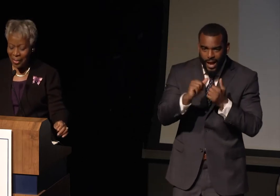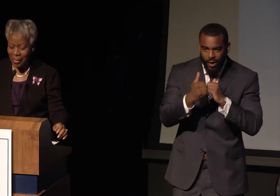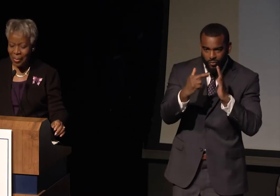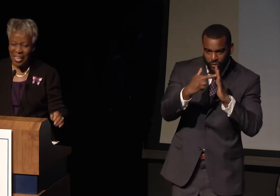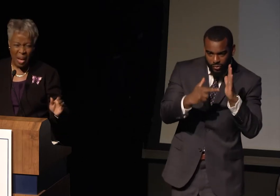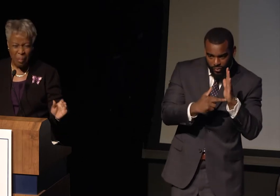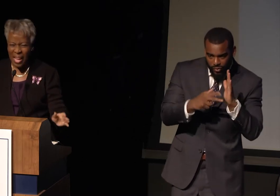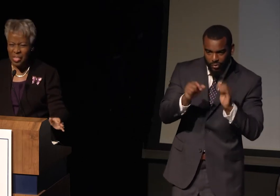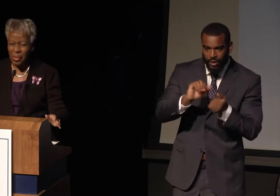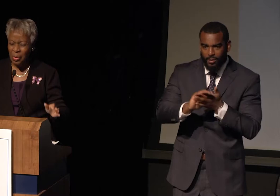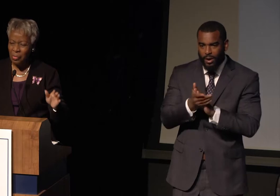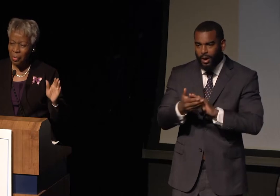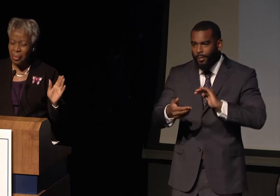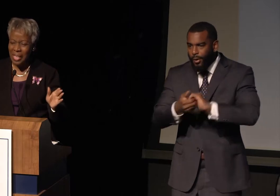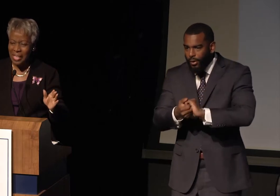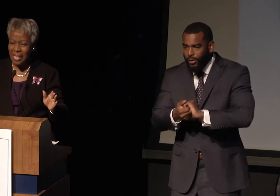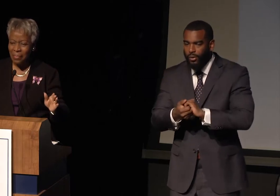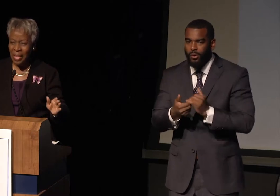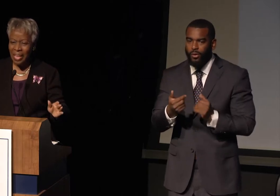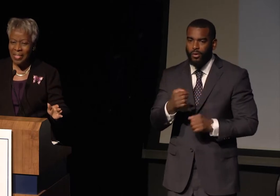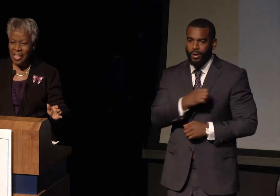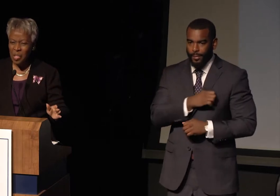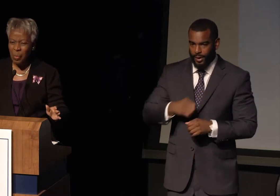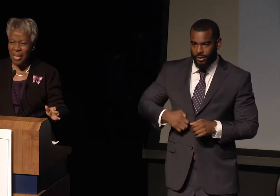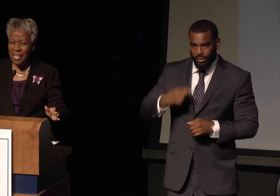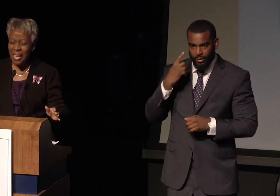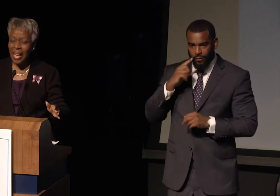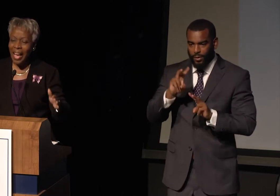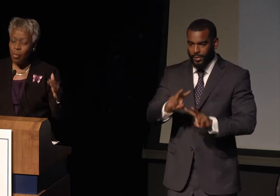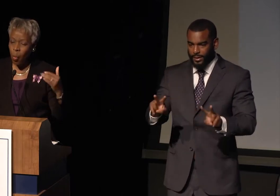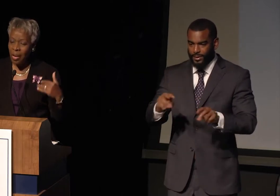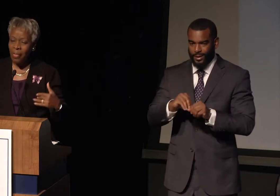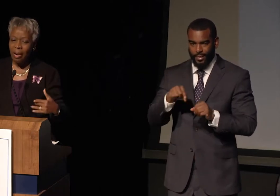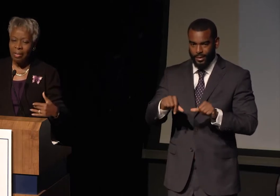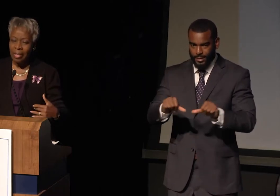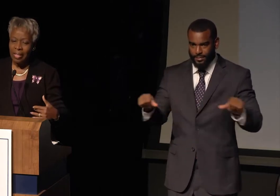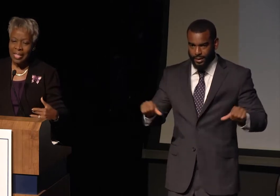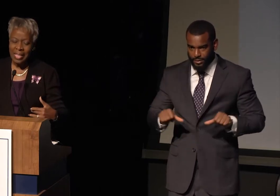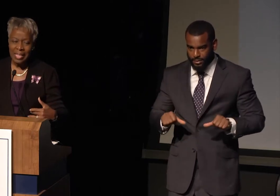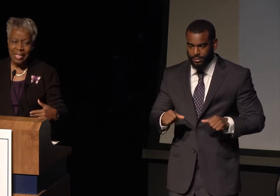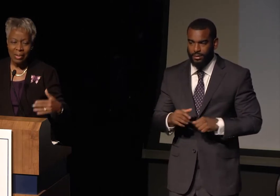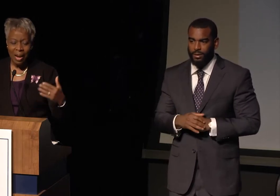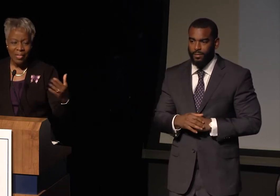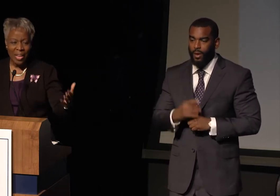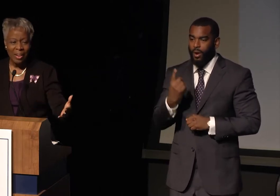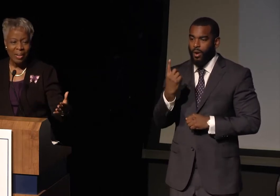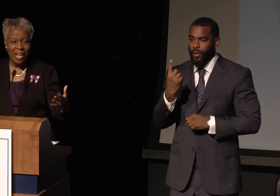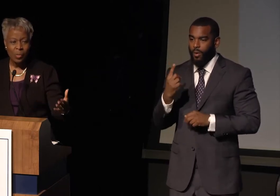ambassador for peace in this space. And one of our attendees here, Javier,